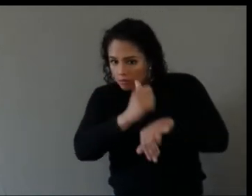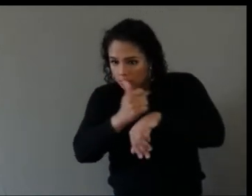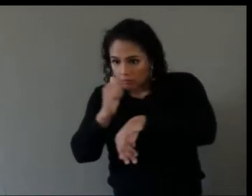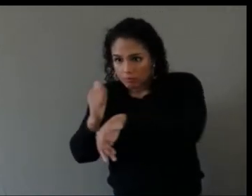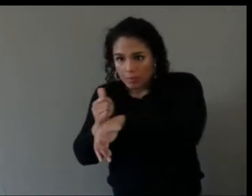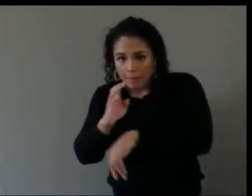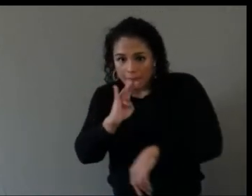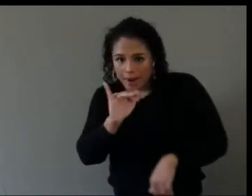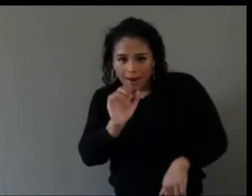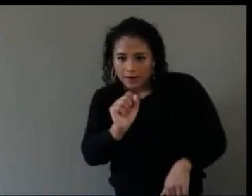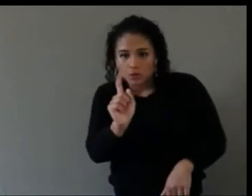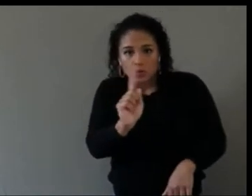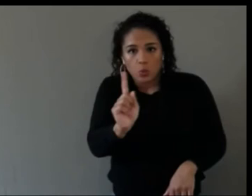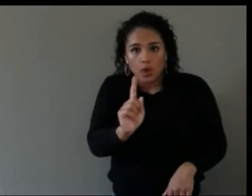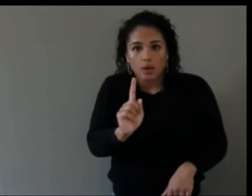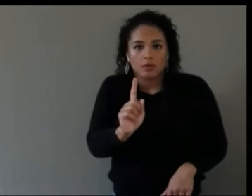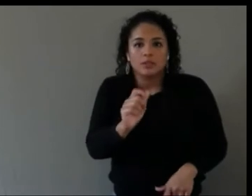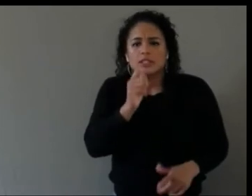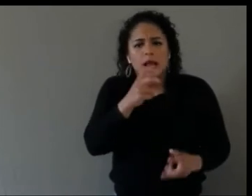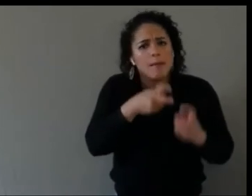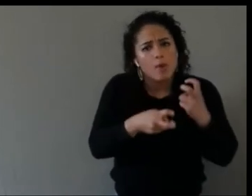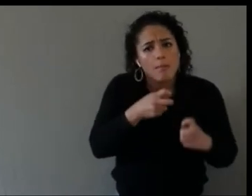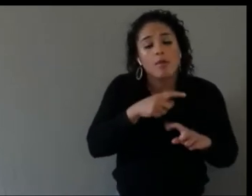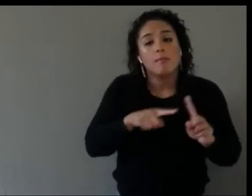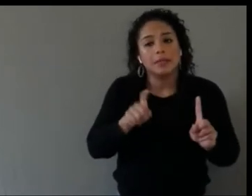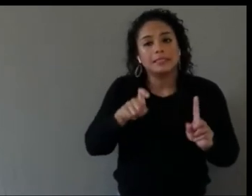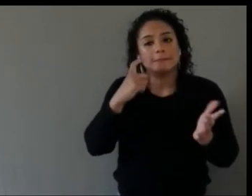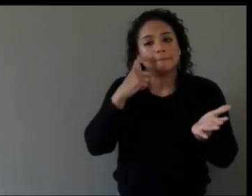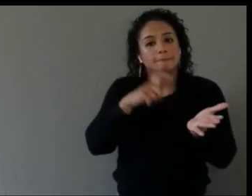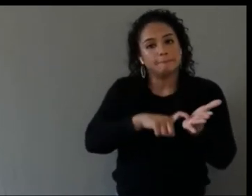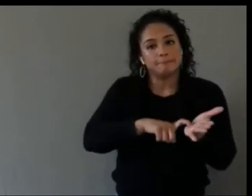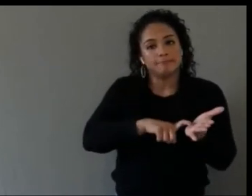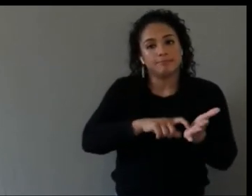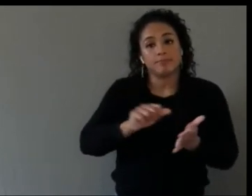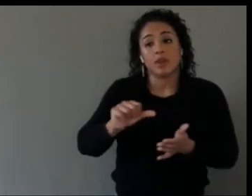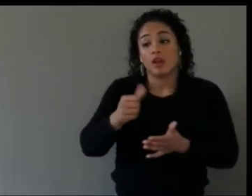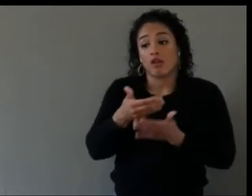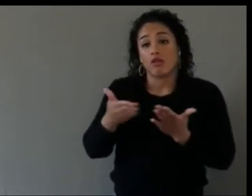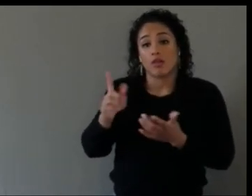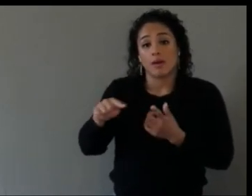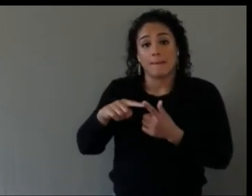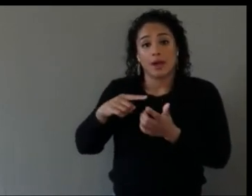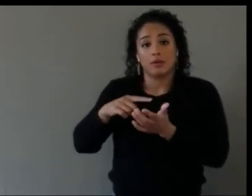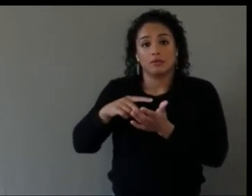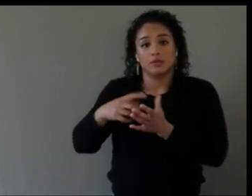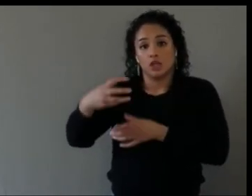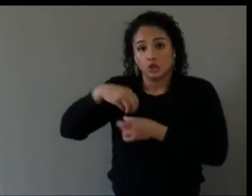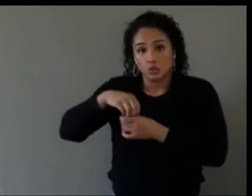The other thing with inclusive research is as my research director would always remind